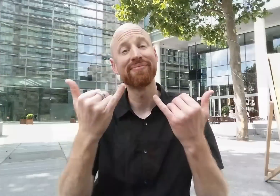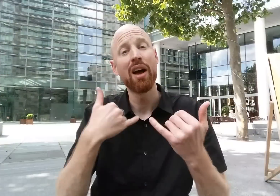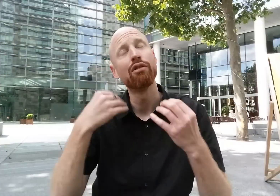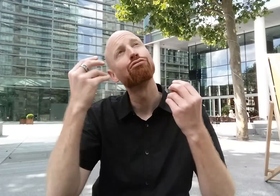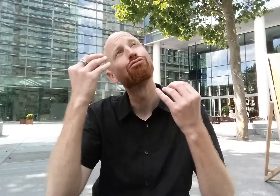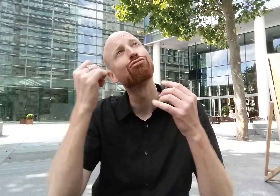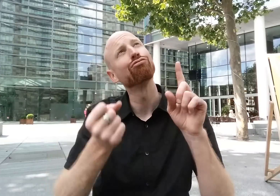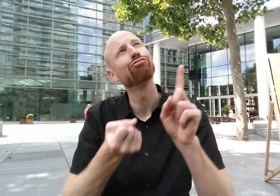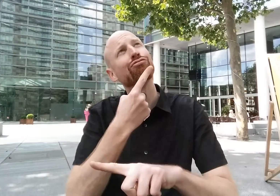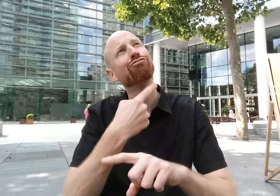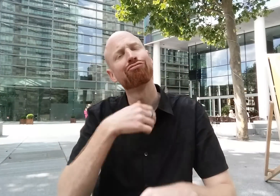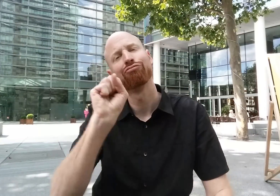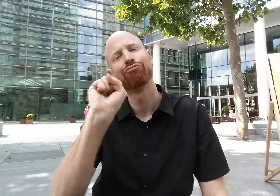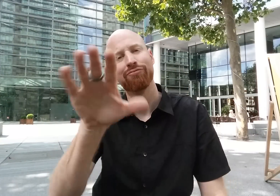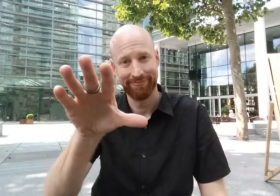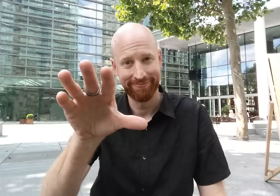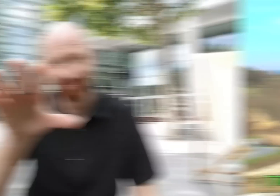Here's a random thought for you...